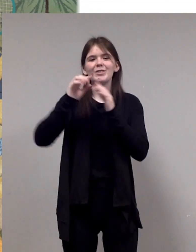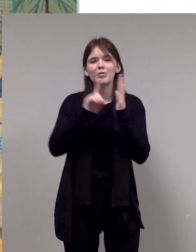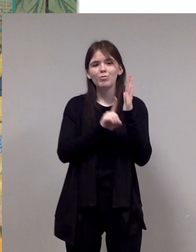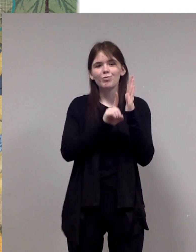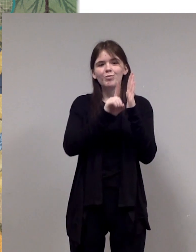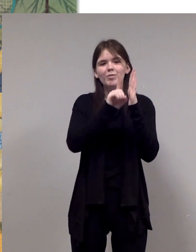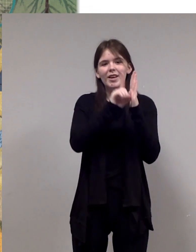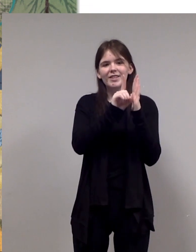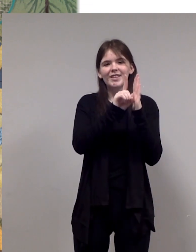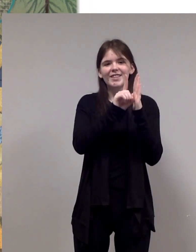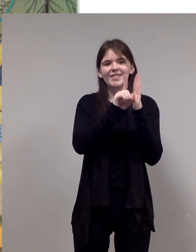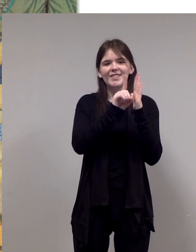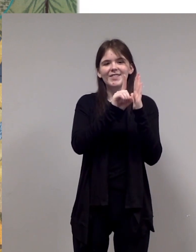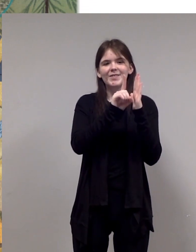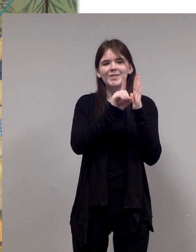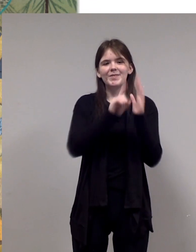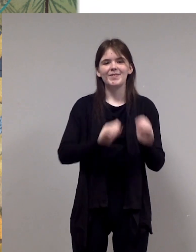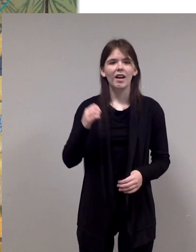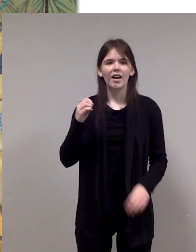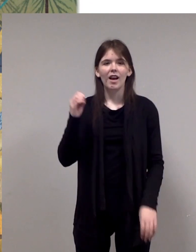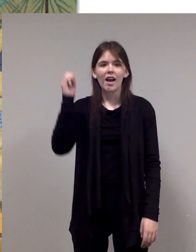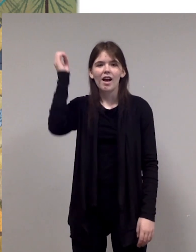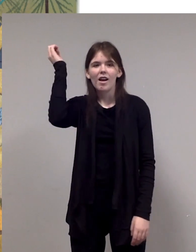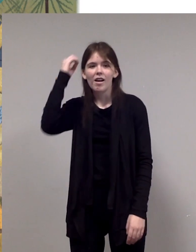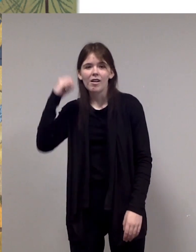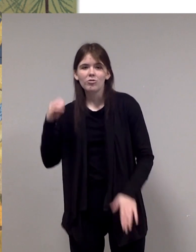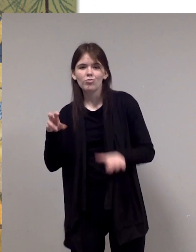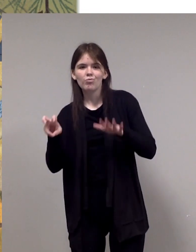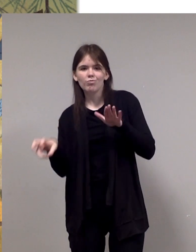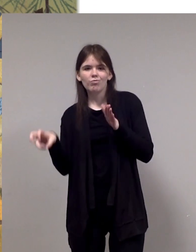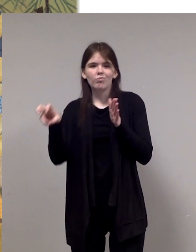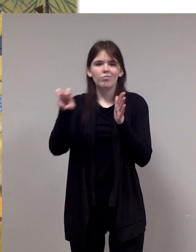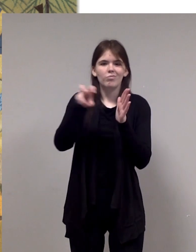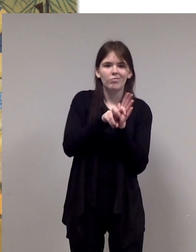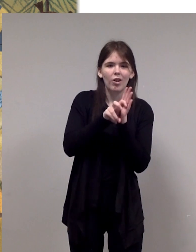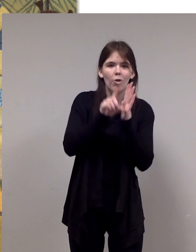The crew boards the vessel, and the countdown is on...